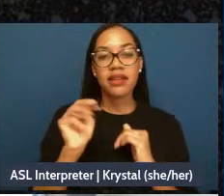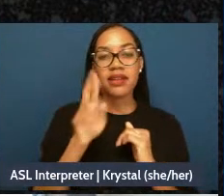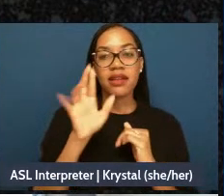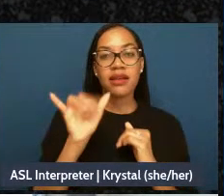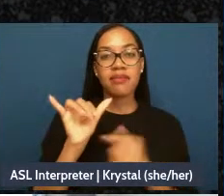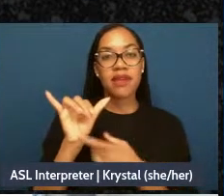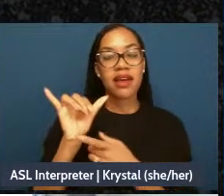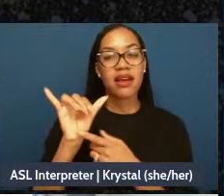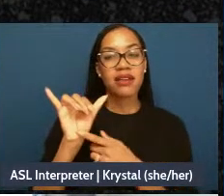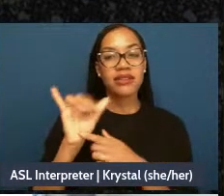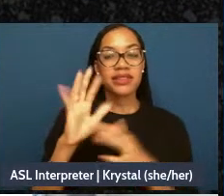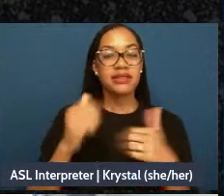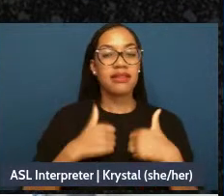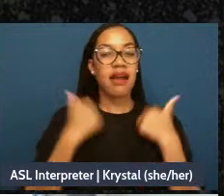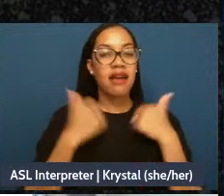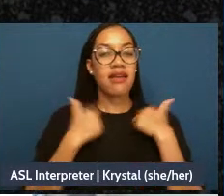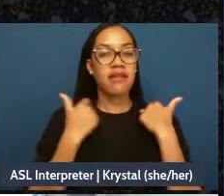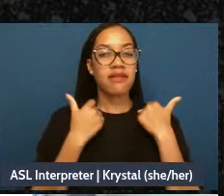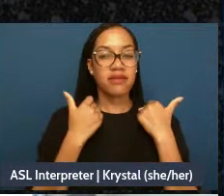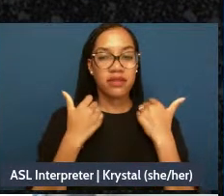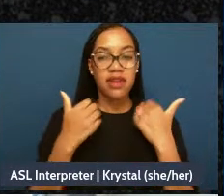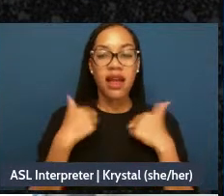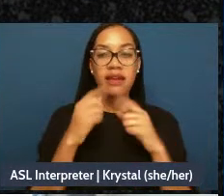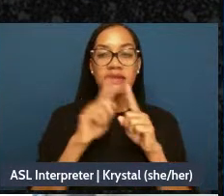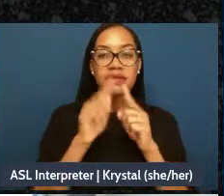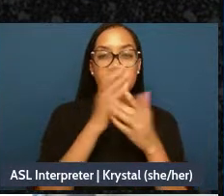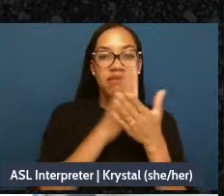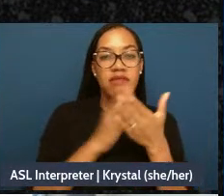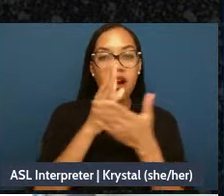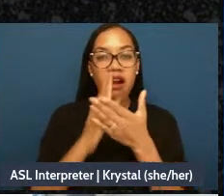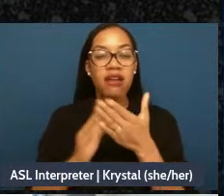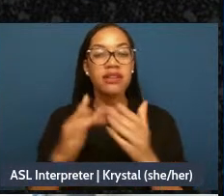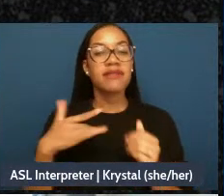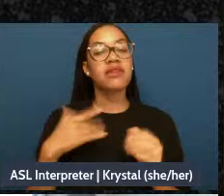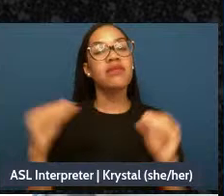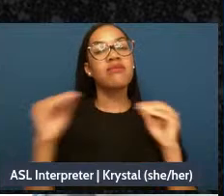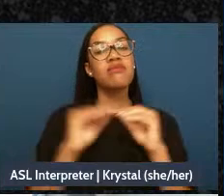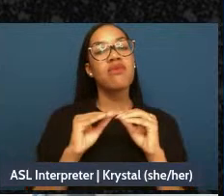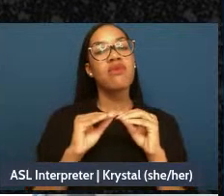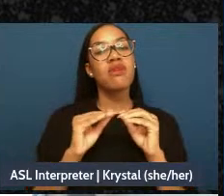of her life that feel relevant. I guess if like we were coming from a health insurance perspective.